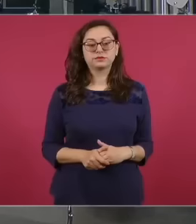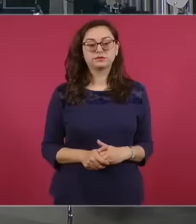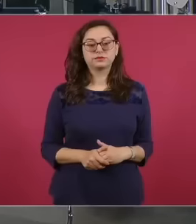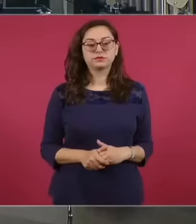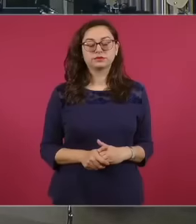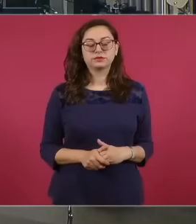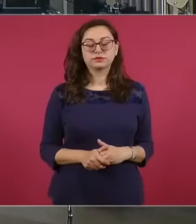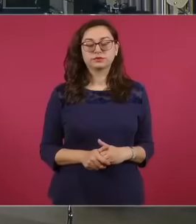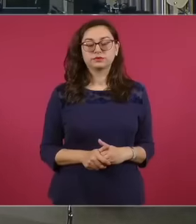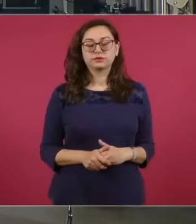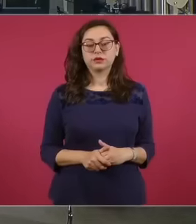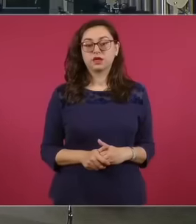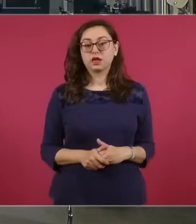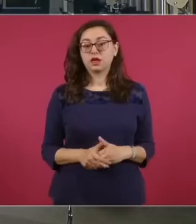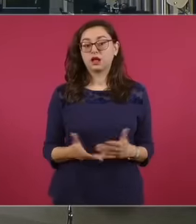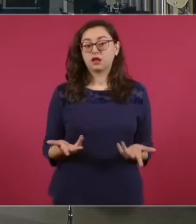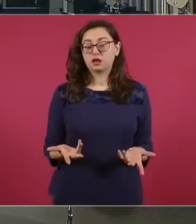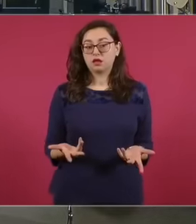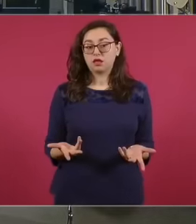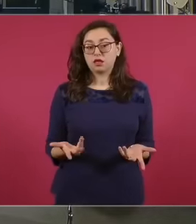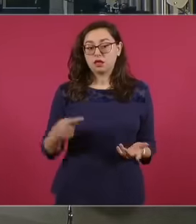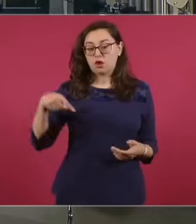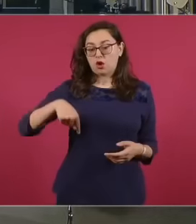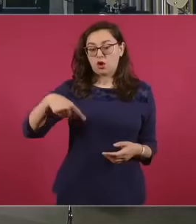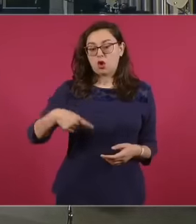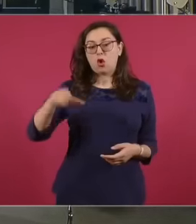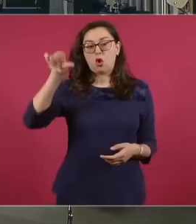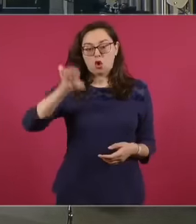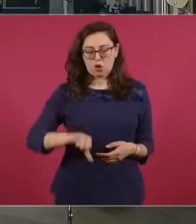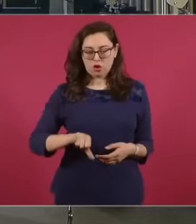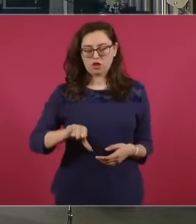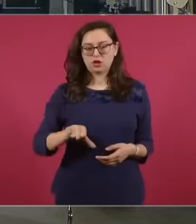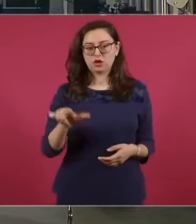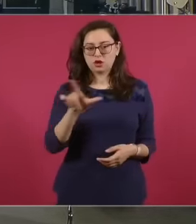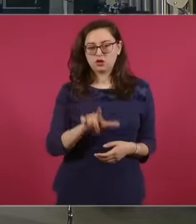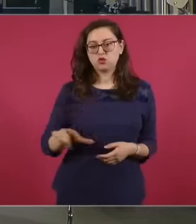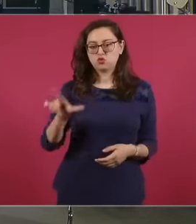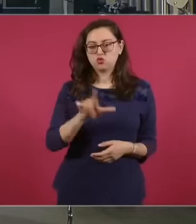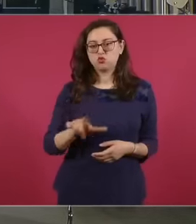that began in the first minute of this day of the workers of the judiciary, if